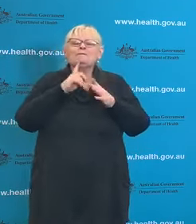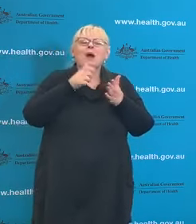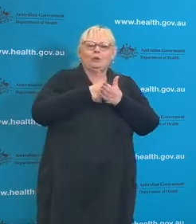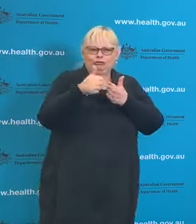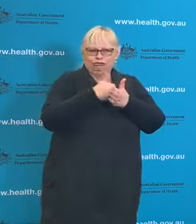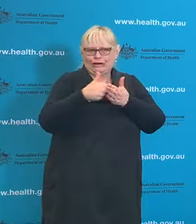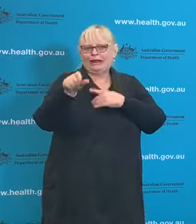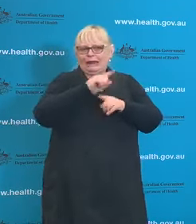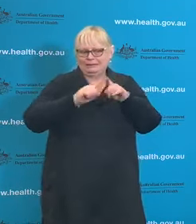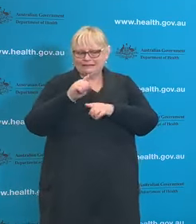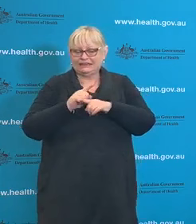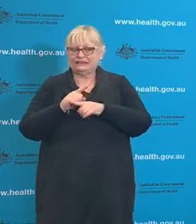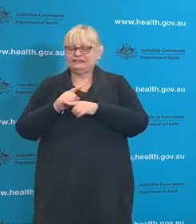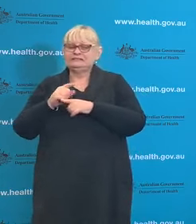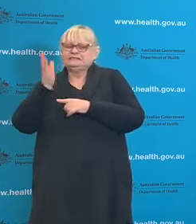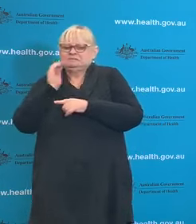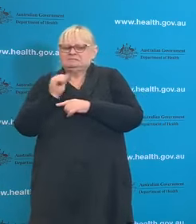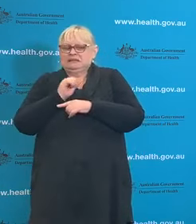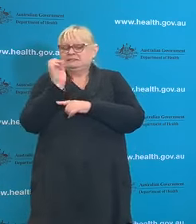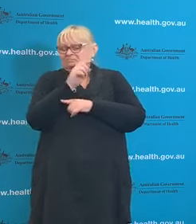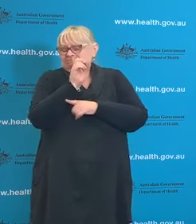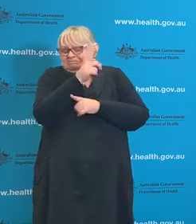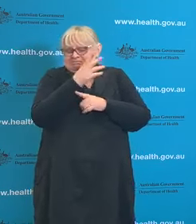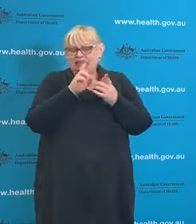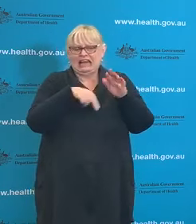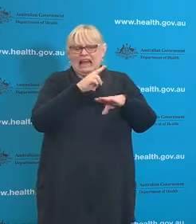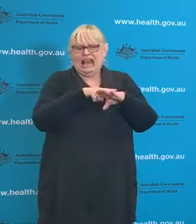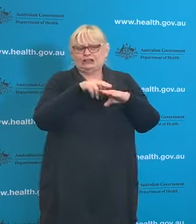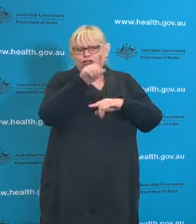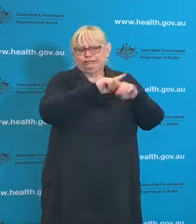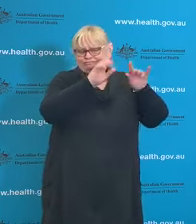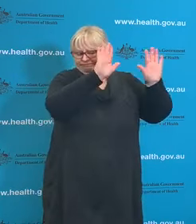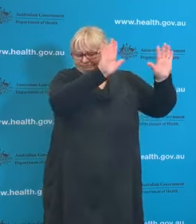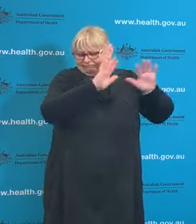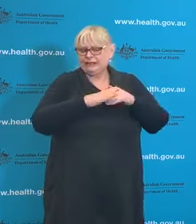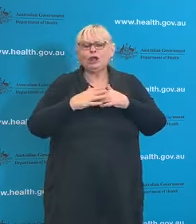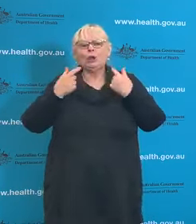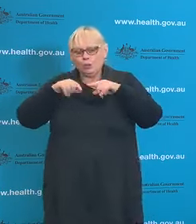with our work as intended, and we are developing, of course, our advice for